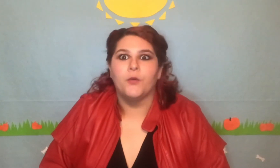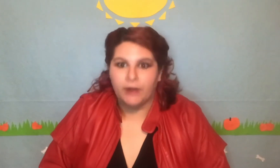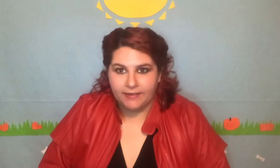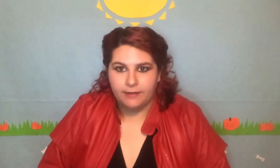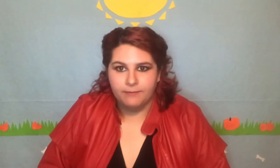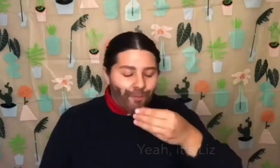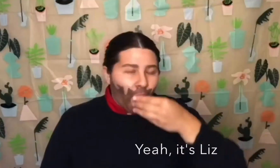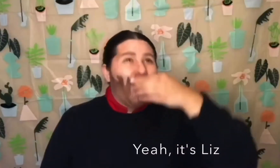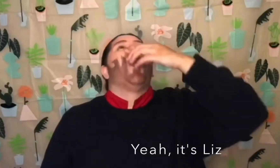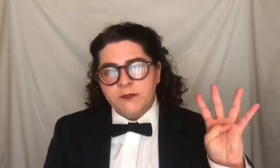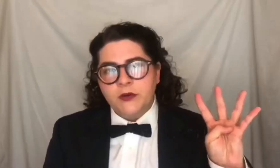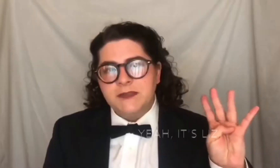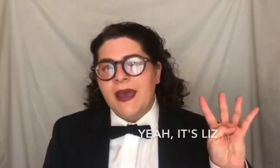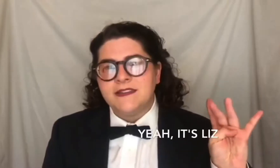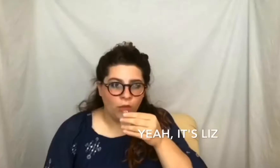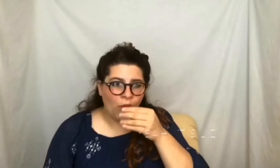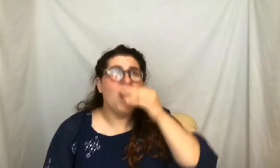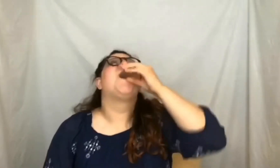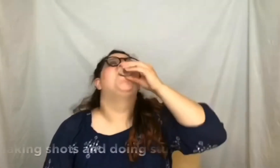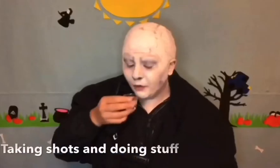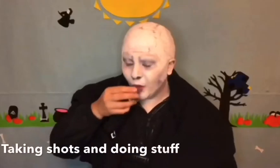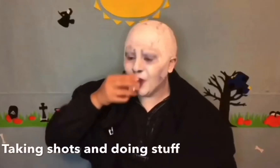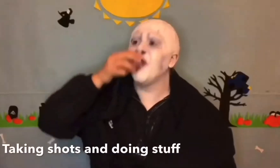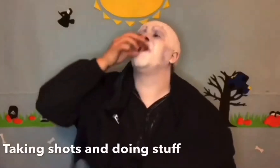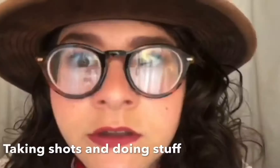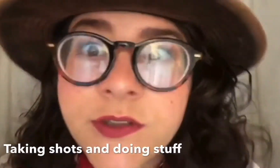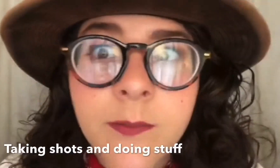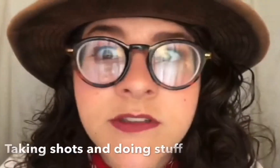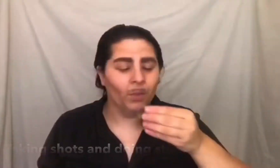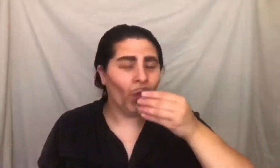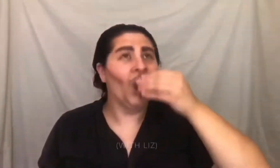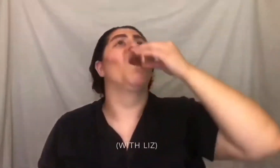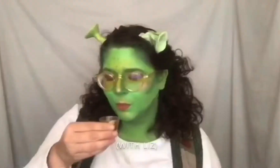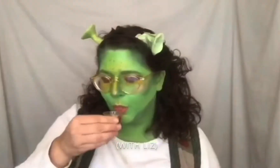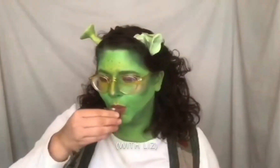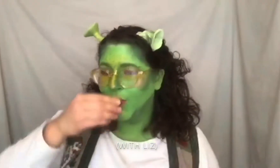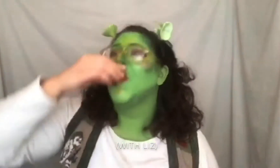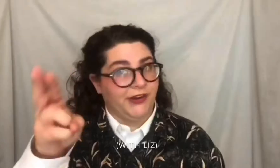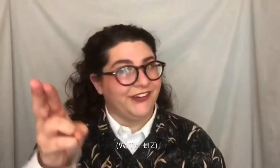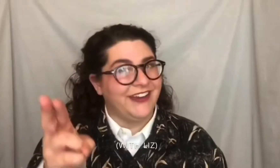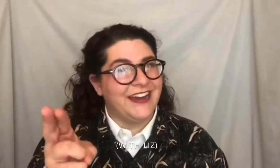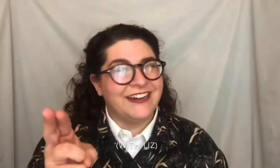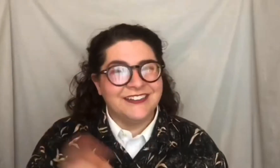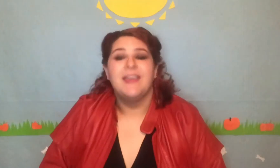rank them. "Yeah it's Liz. Yeah it's Liz! Taking shots and doing stuff with Liz!"